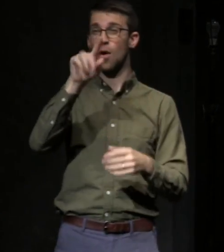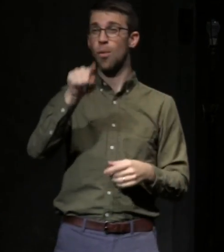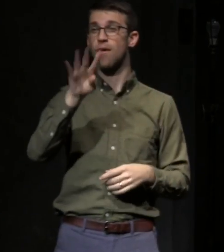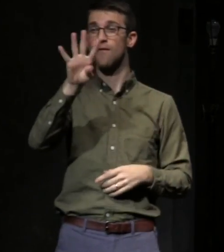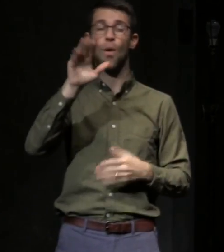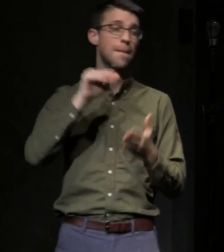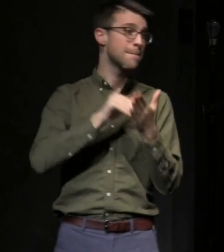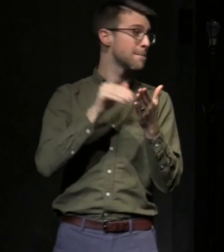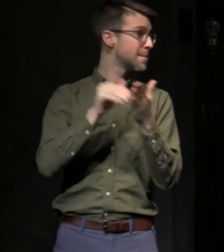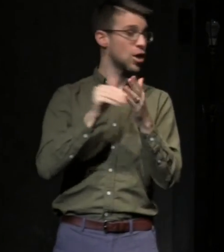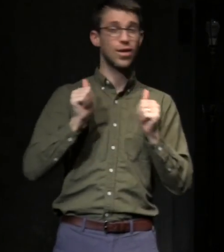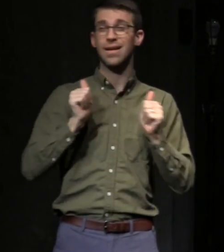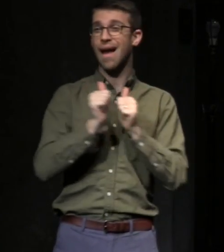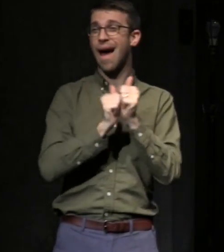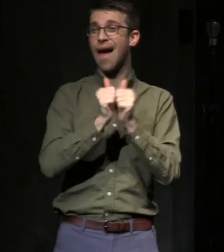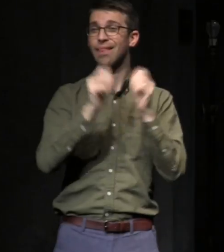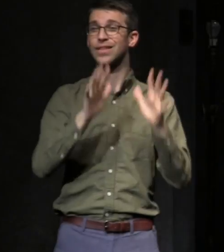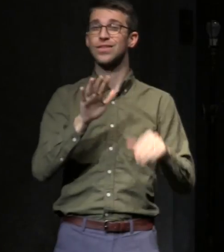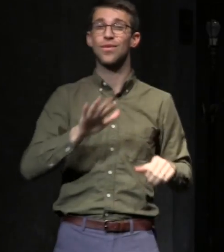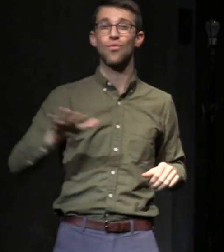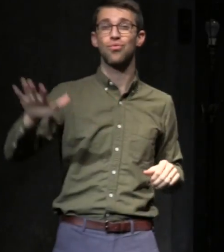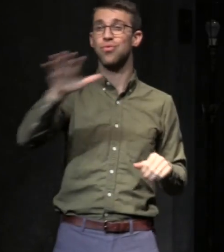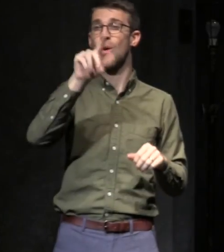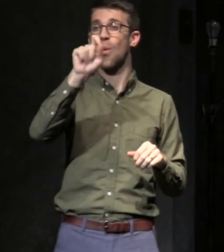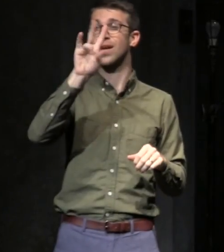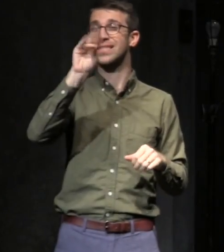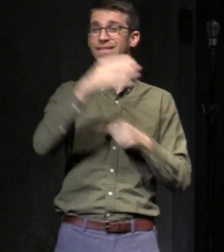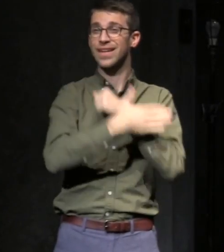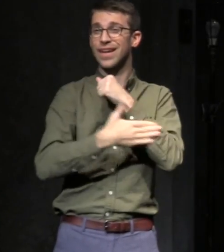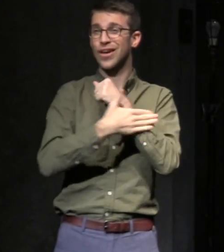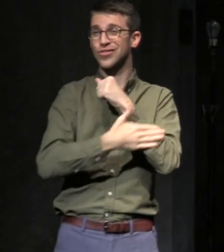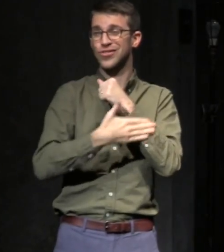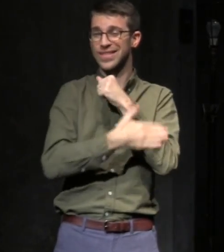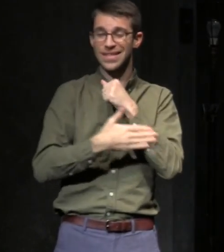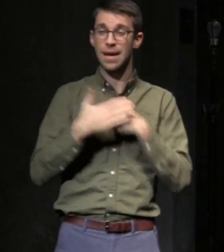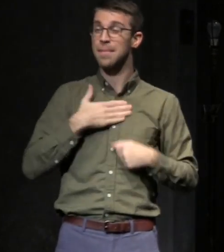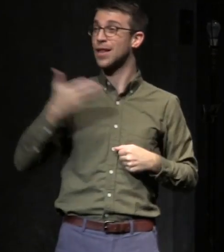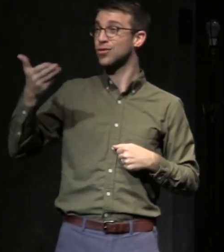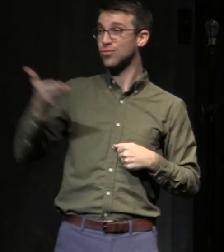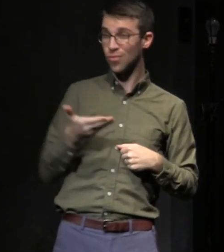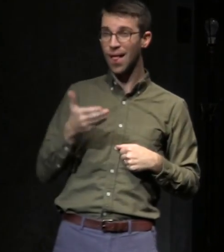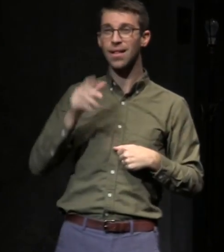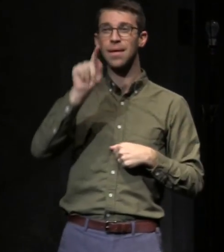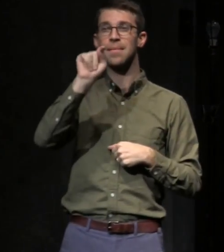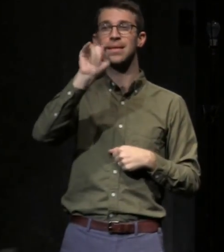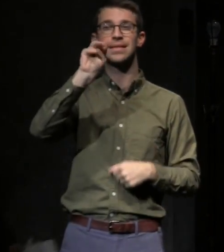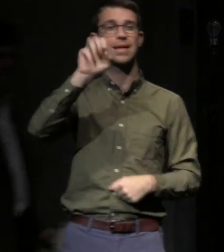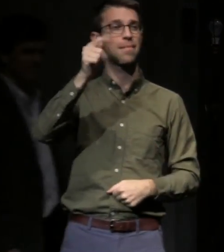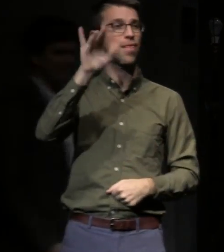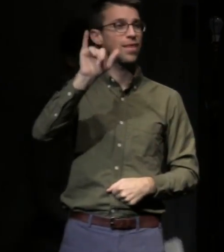in over 170 countries around the world. Please help me in welcoming Mr. Timothy Shriver.